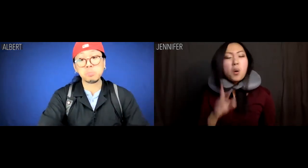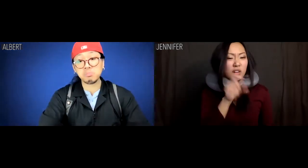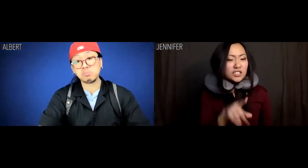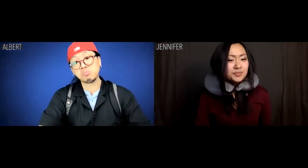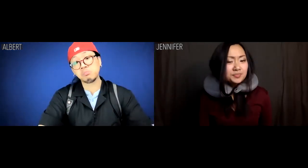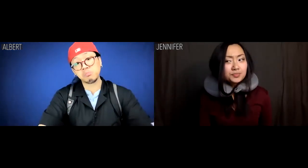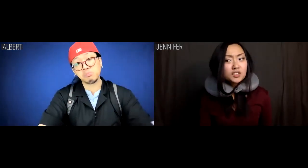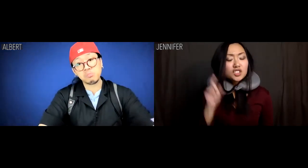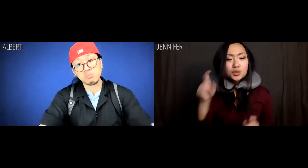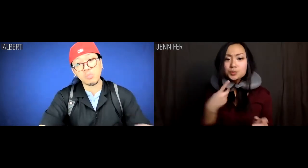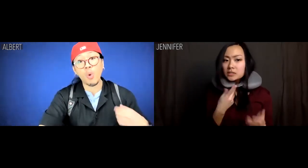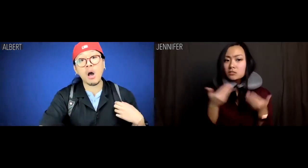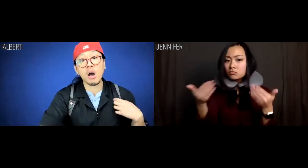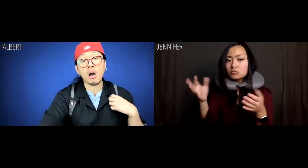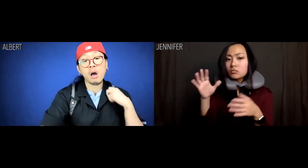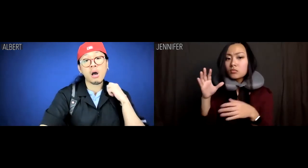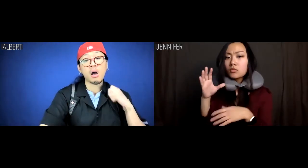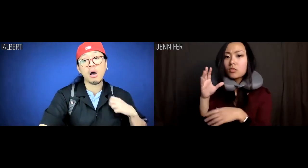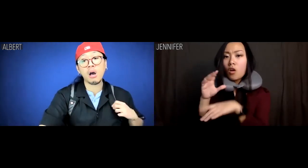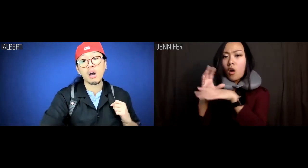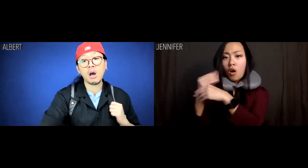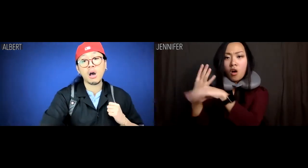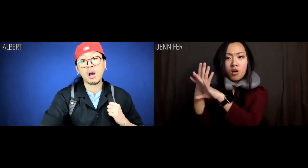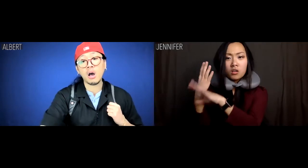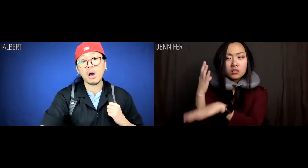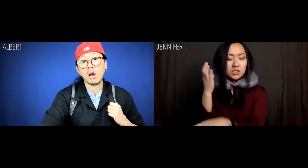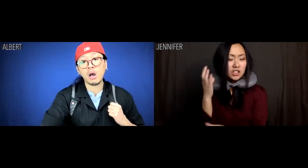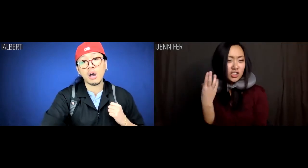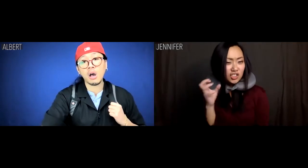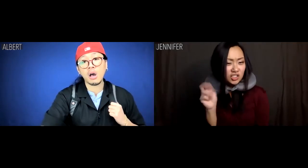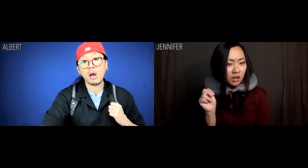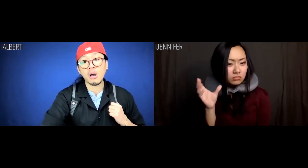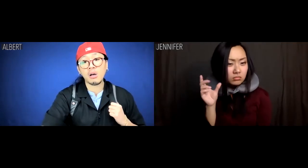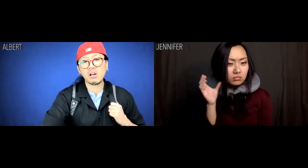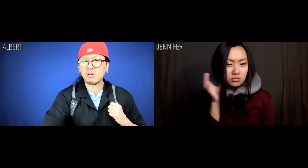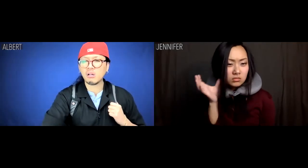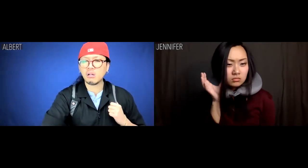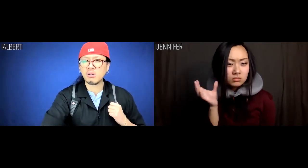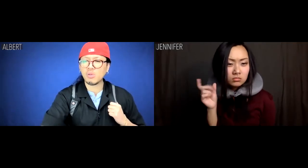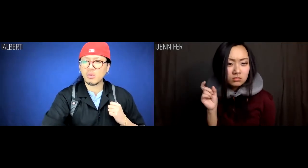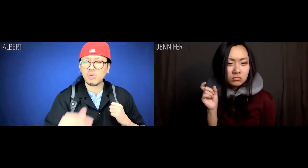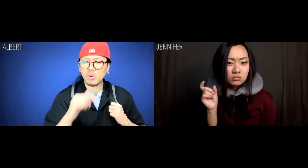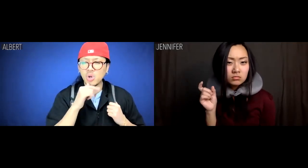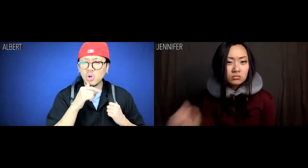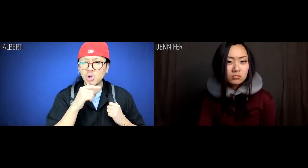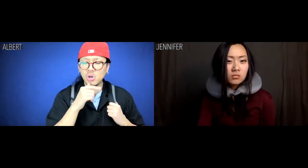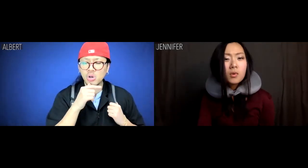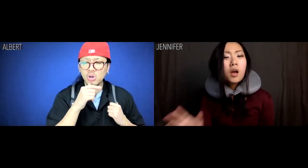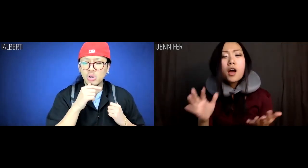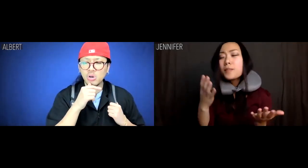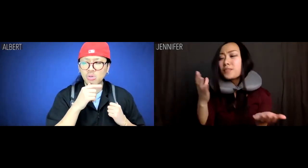Question: do you think we should call Cousin Chen? Albert: Whodat?